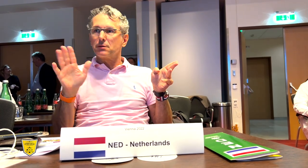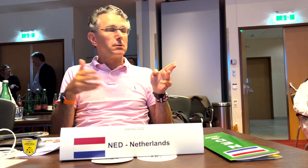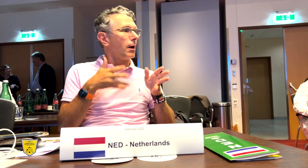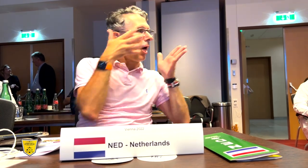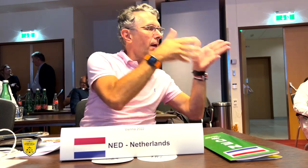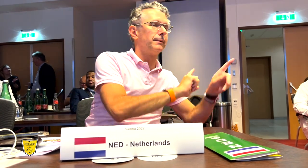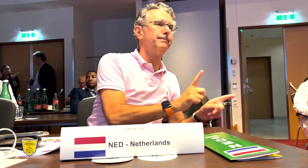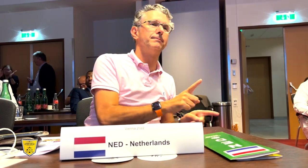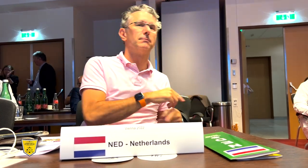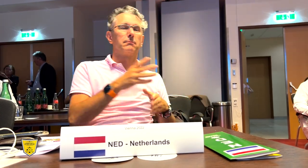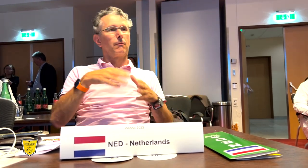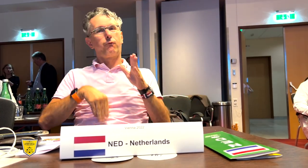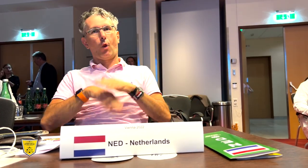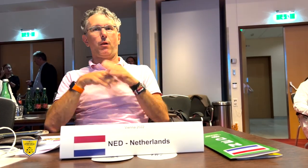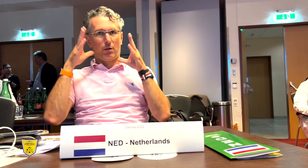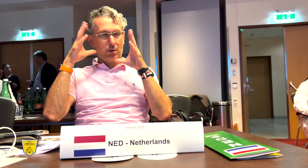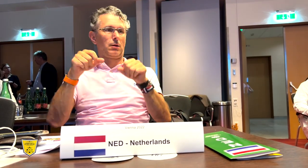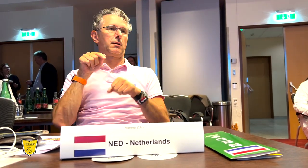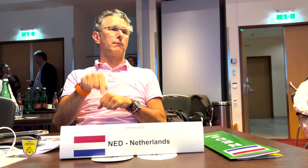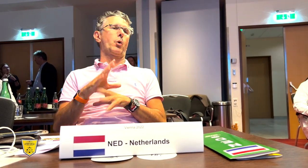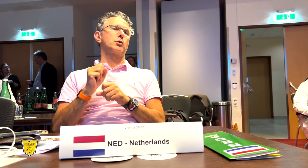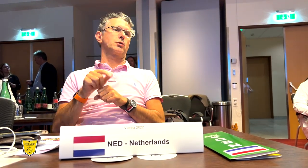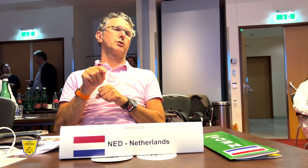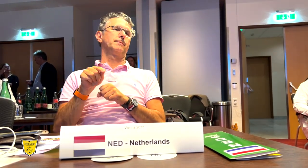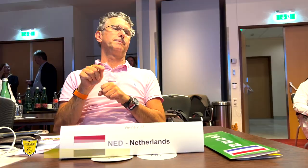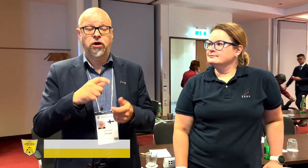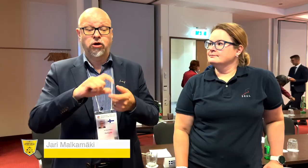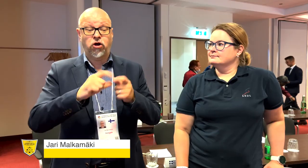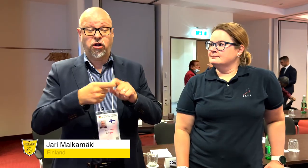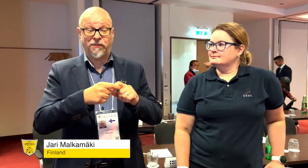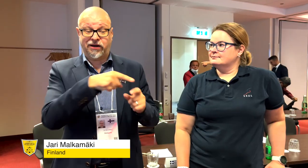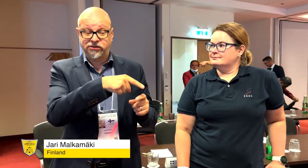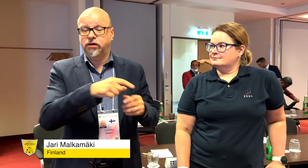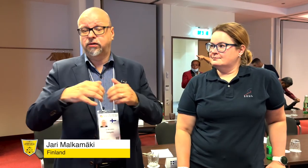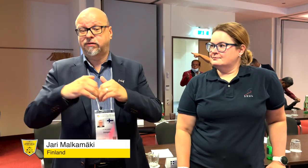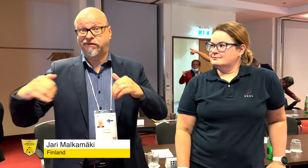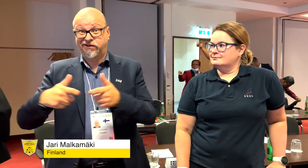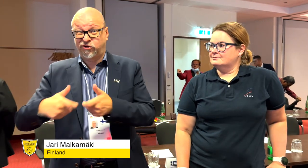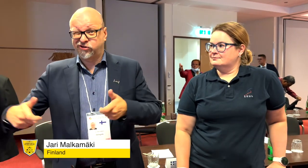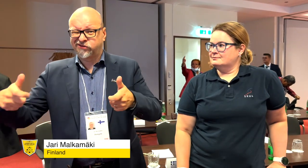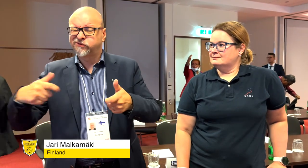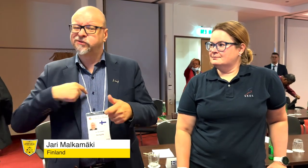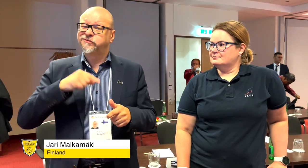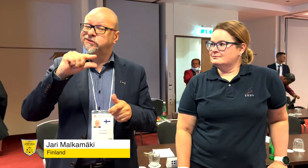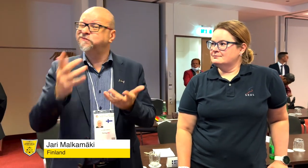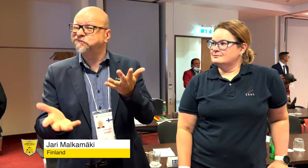Full attention is needed for this Congress and that’s positive. Separating the Deaflympics from the Congress,